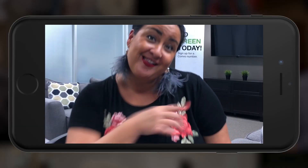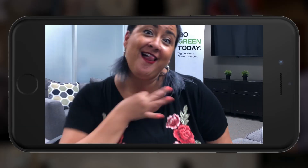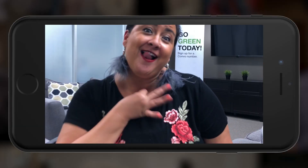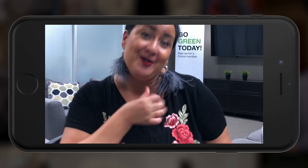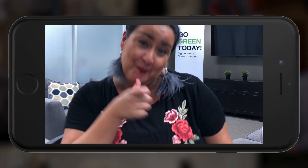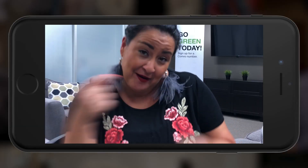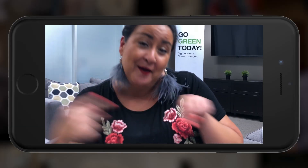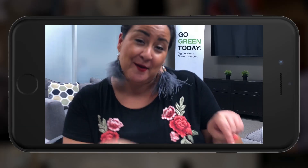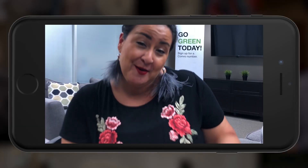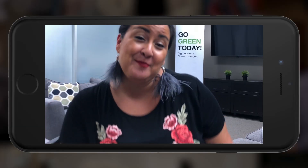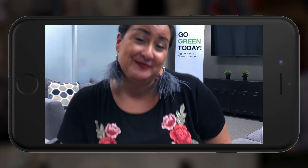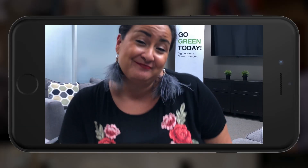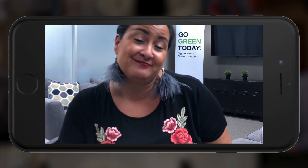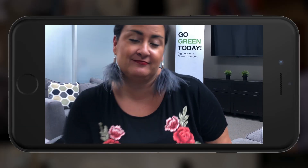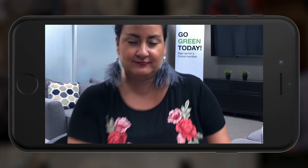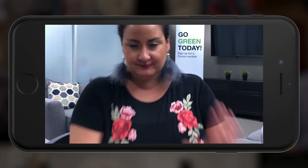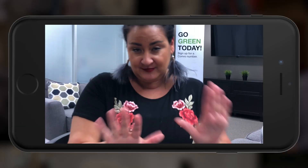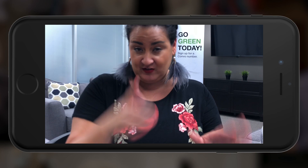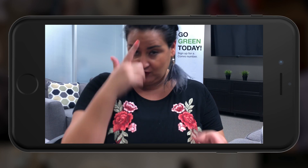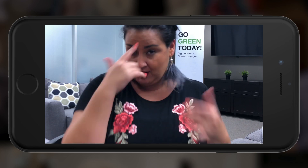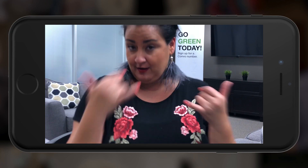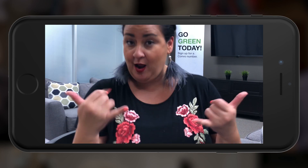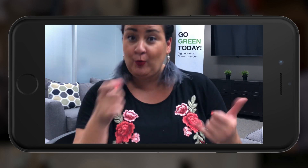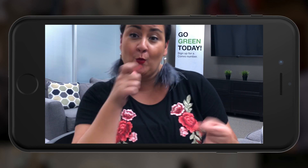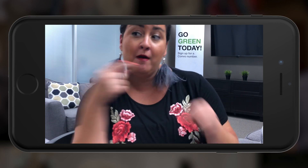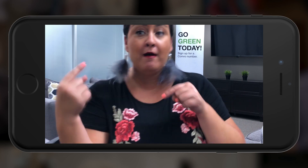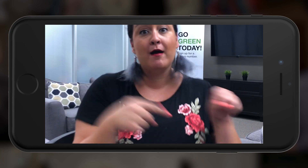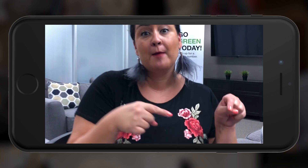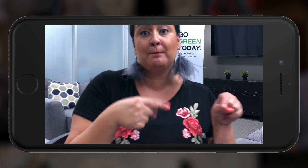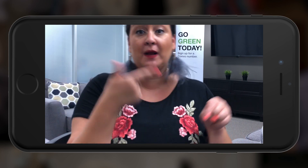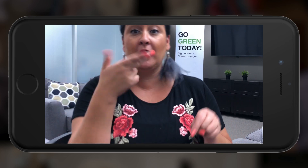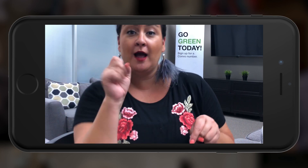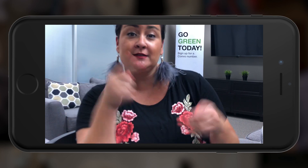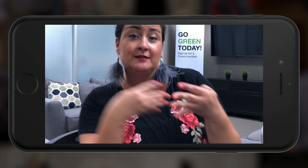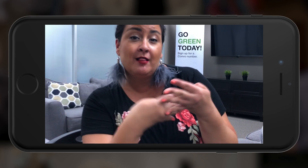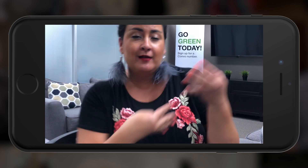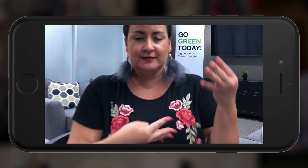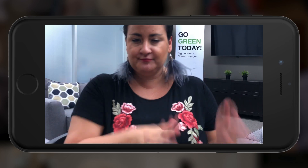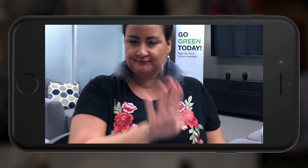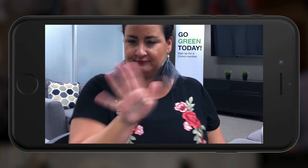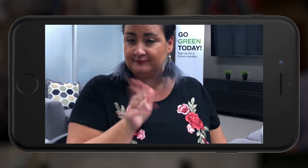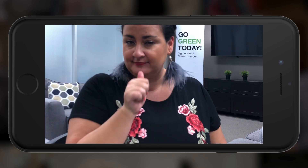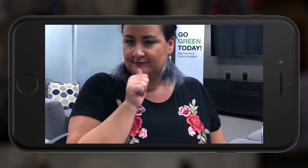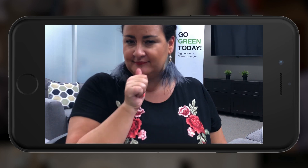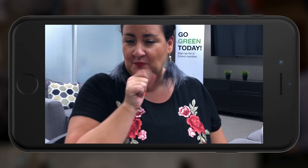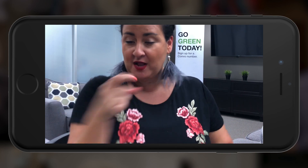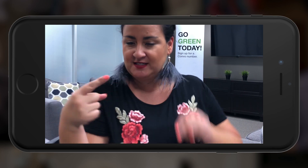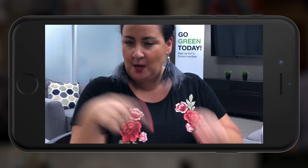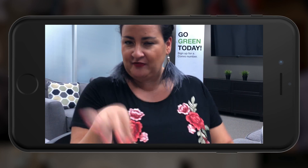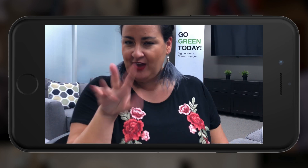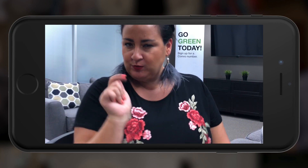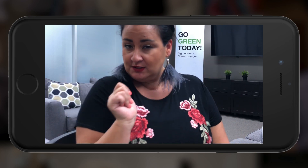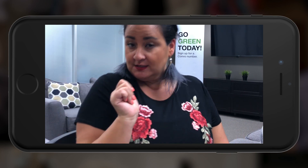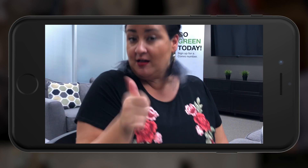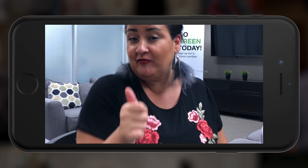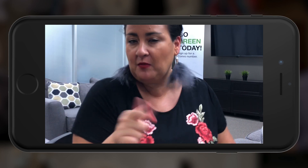Ha! The guest list is confidential, but I can tell you that the event will